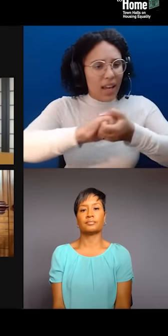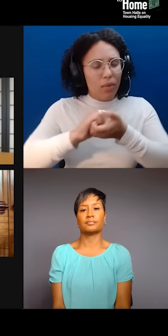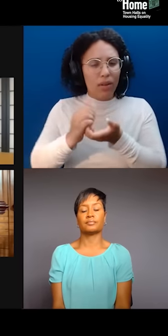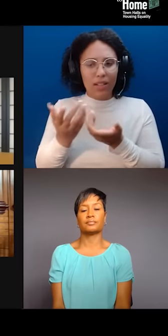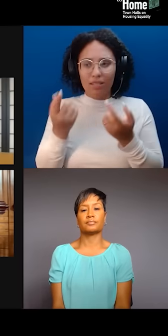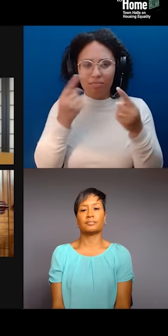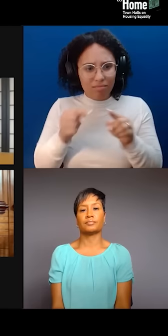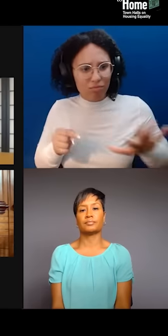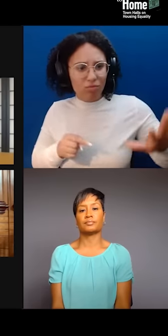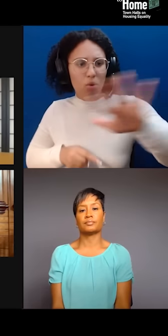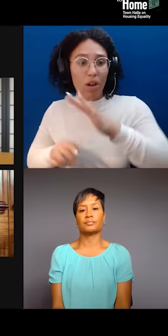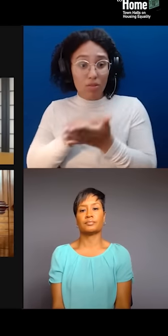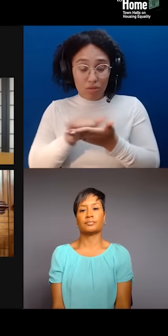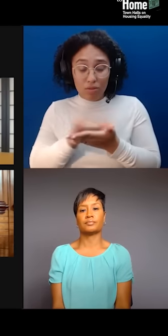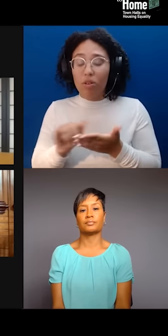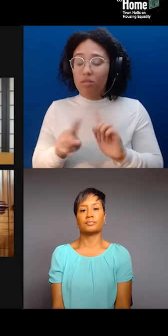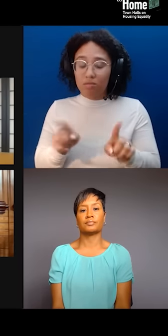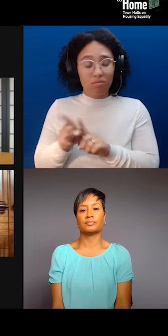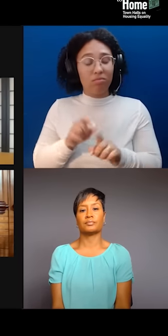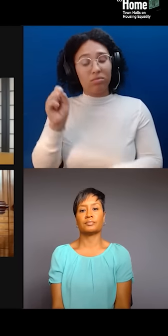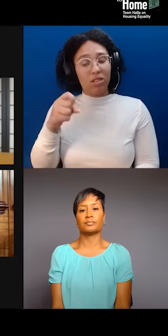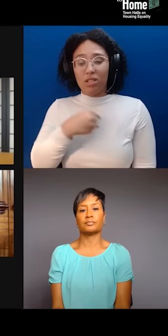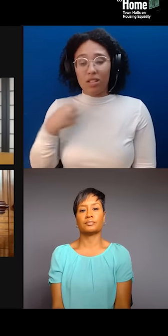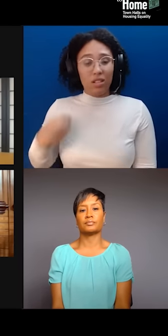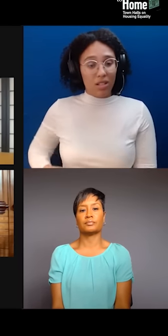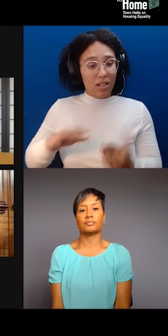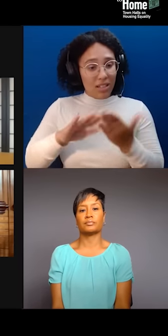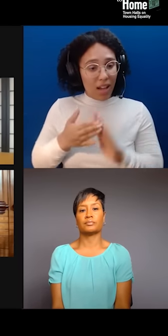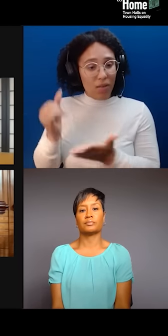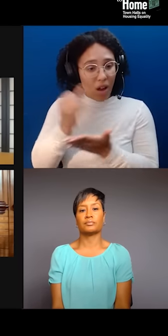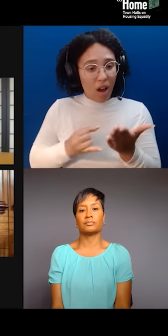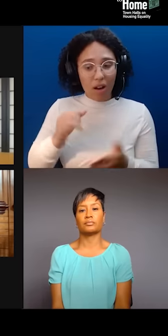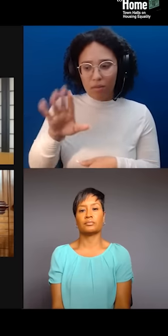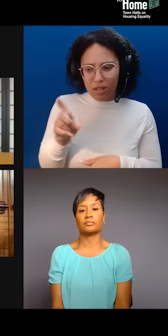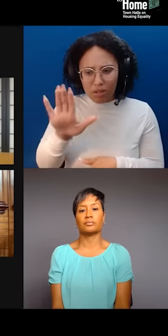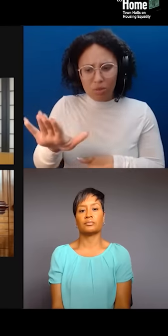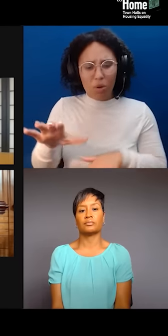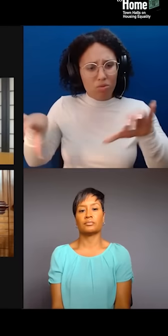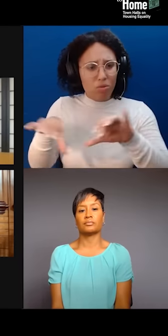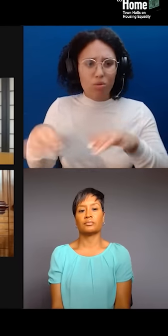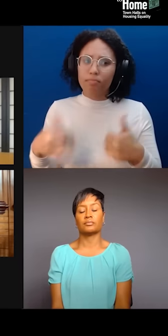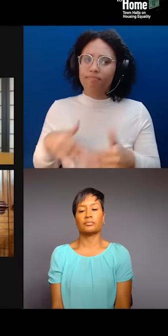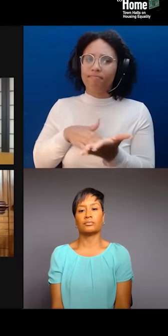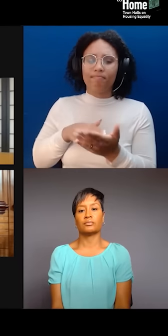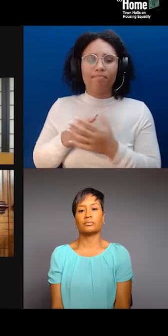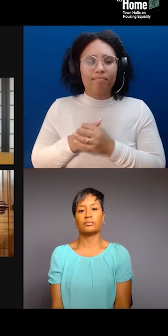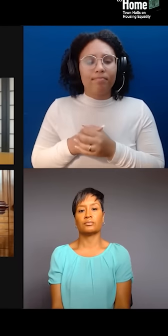Candice, this question about how networks of artists can uniquely help build equitable and decolonized communities,